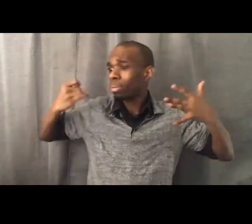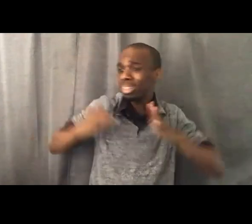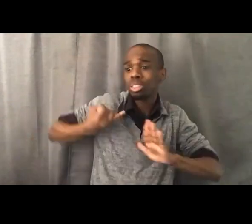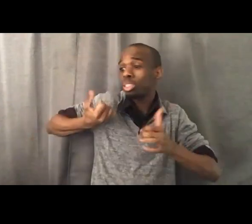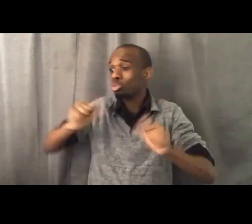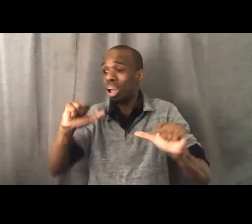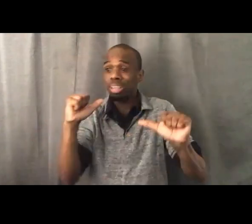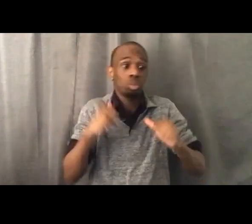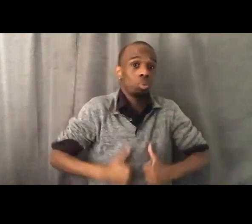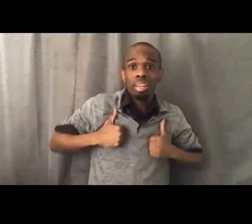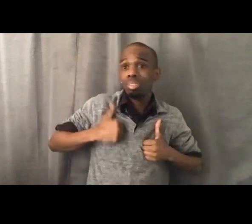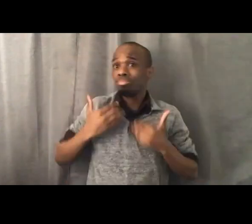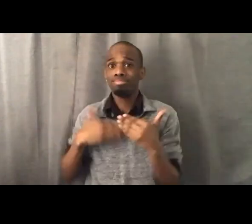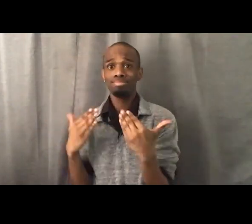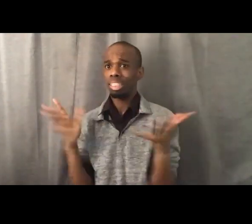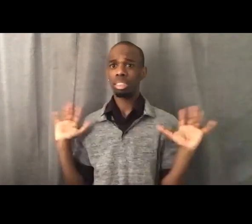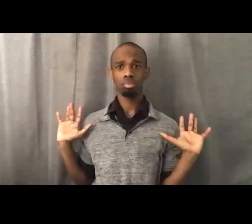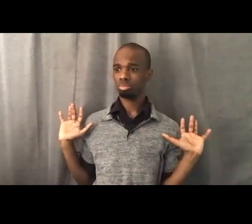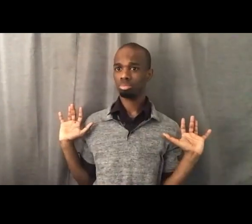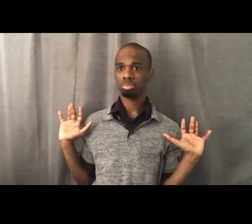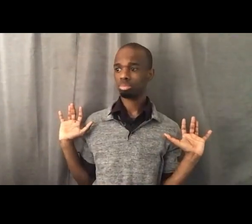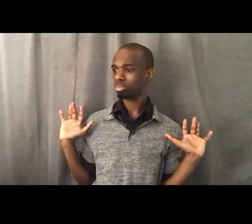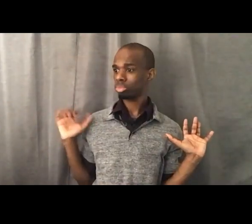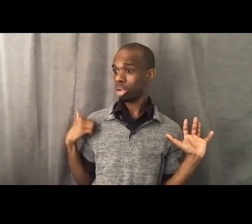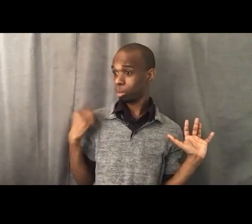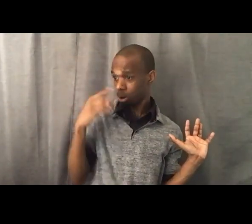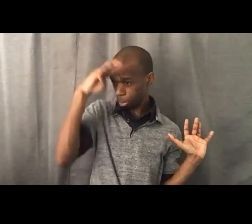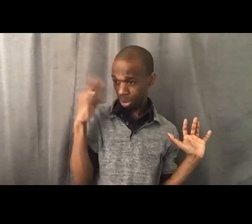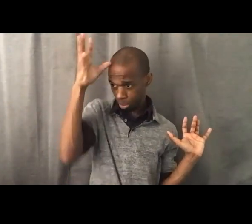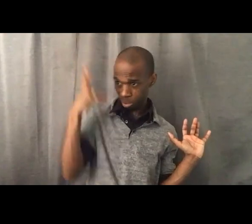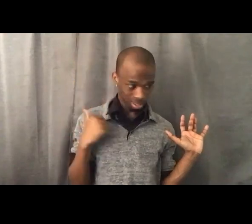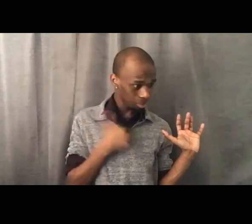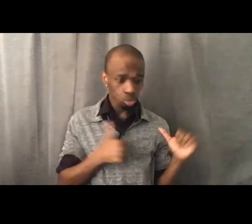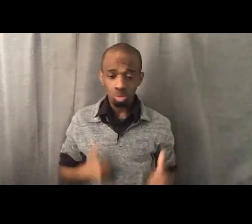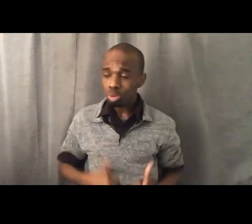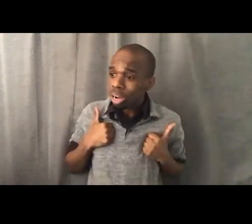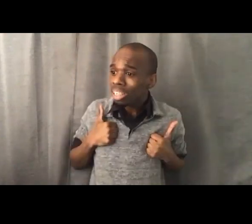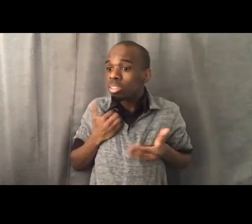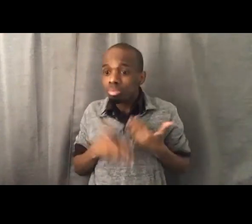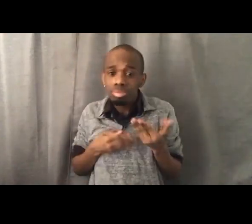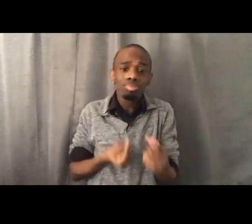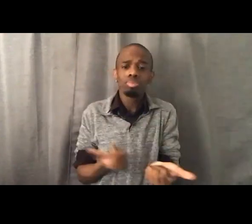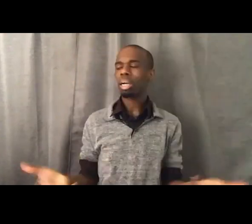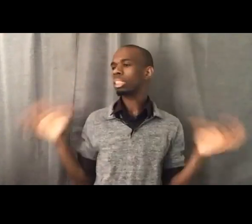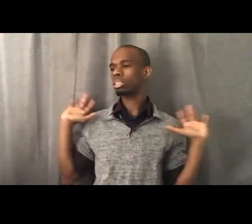I'm just a Black man trying to make a living. And I want you to think about what it means